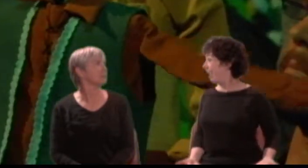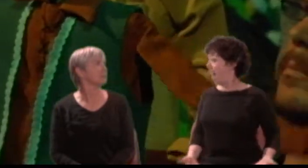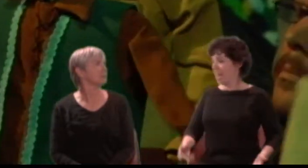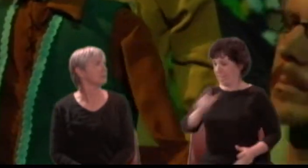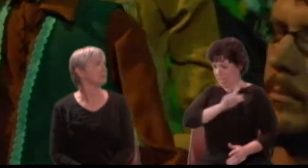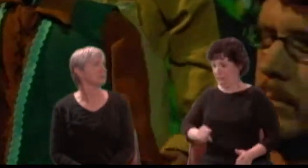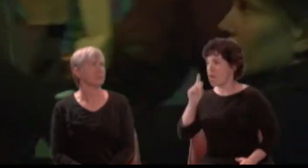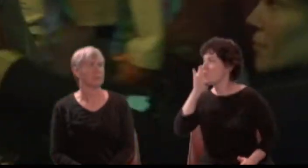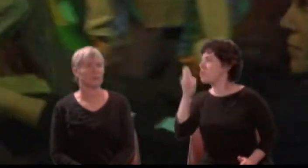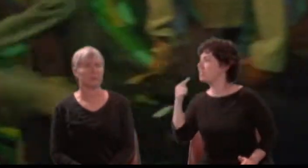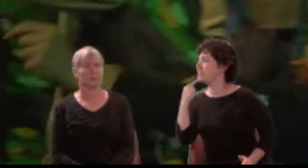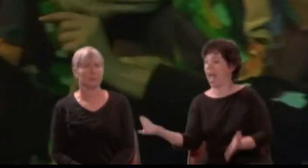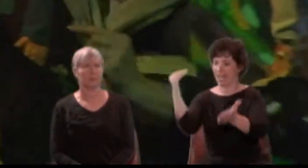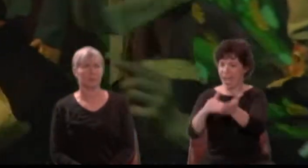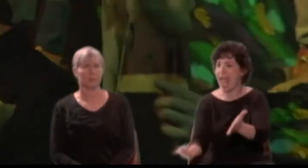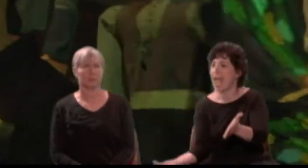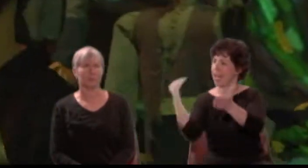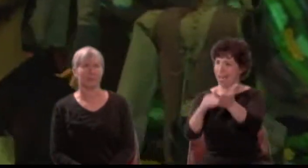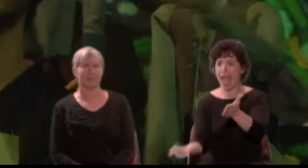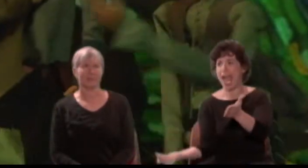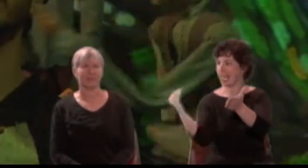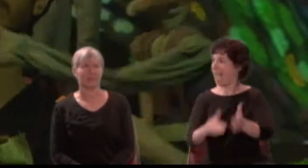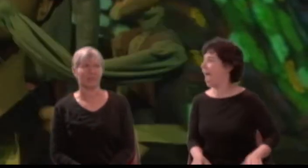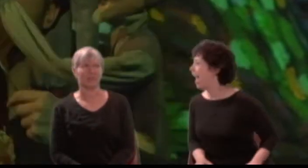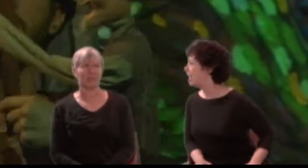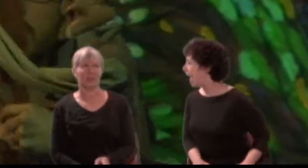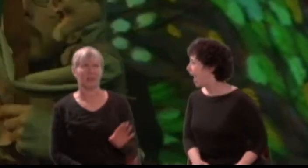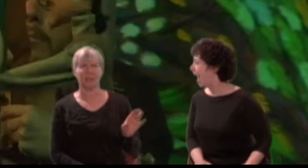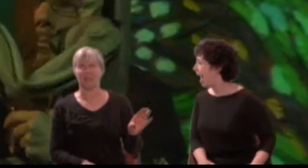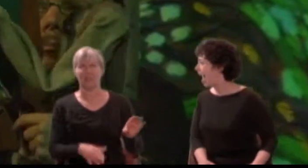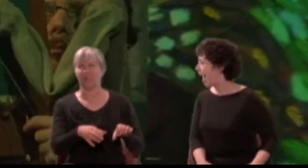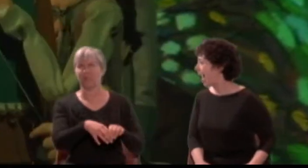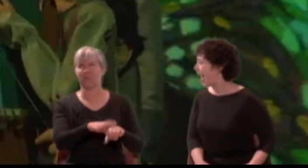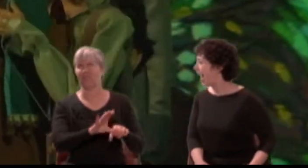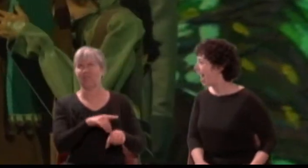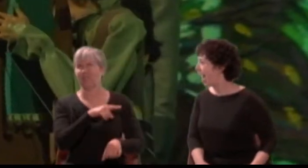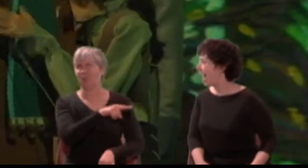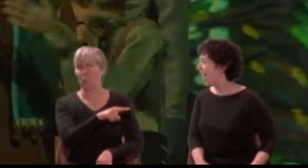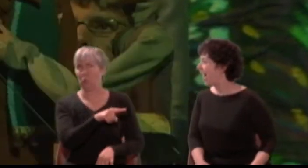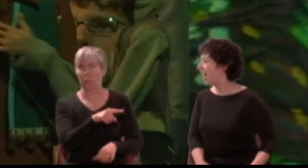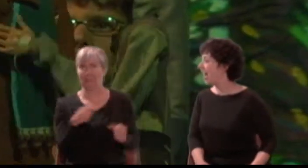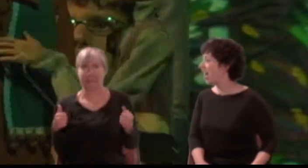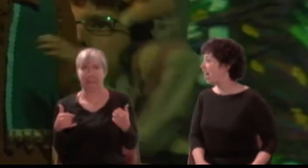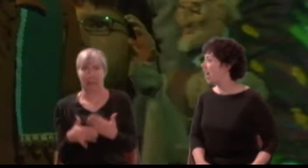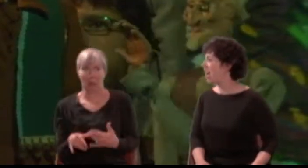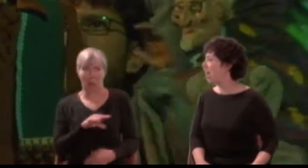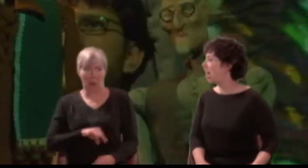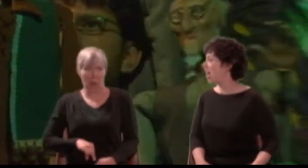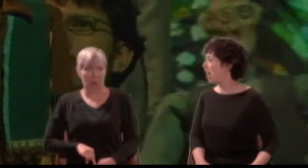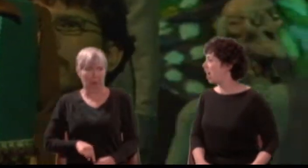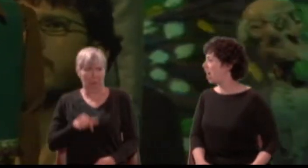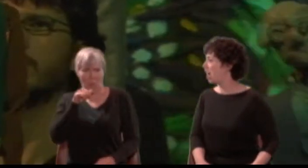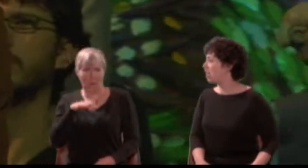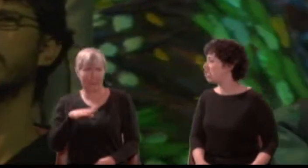Quince: And you should do it too terribly, you would fright the queen and the ladies. And that were enough to hang us all.